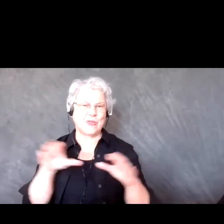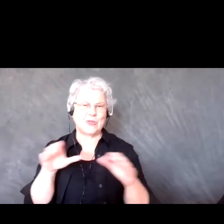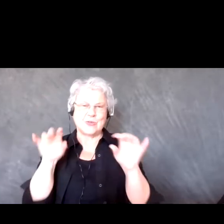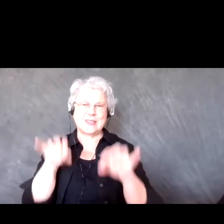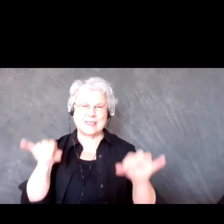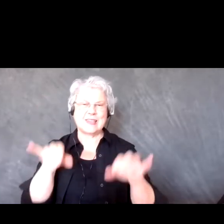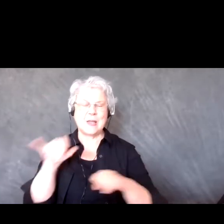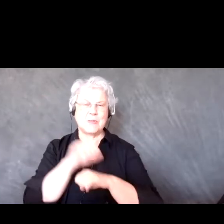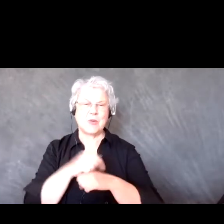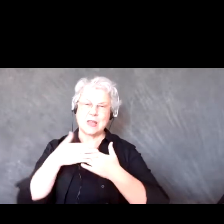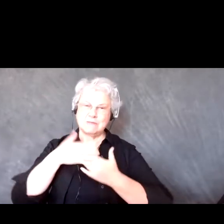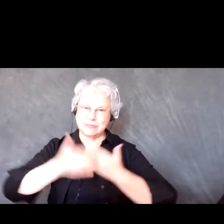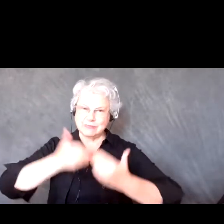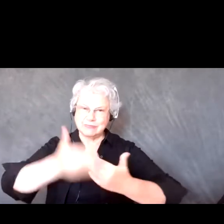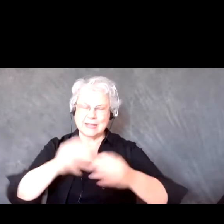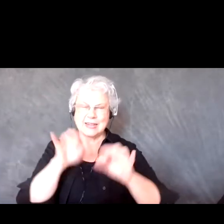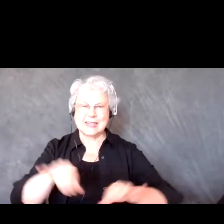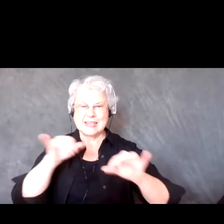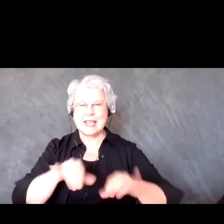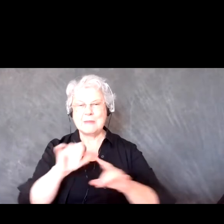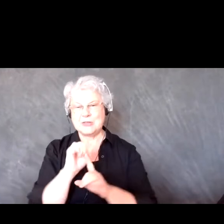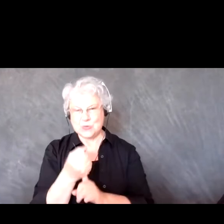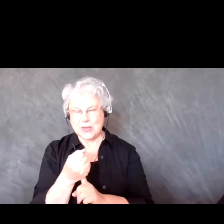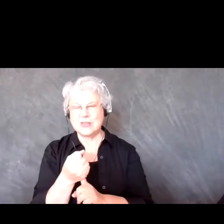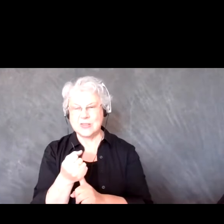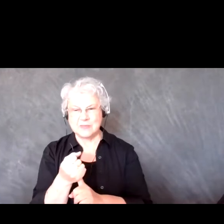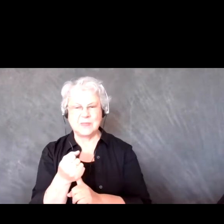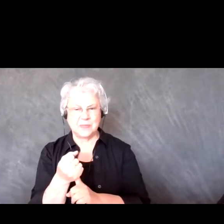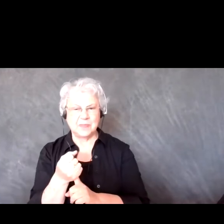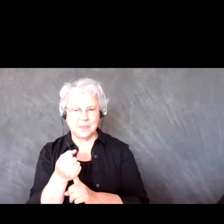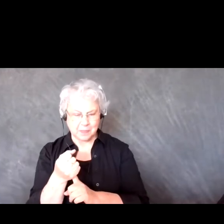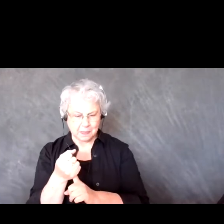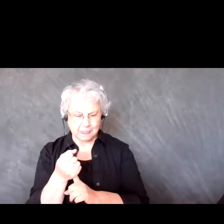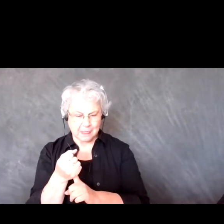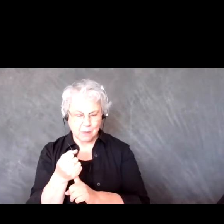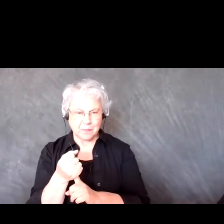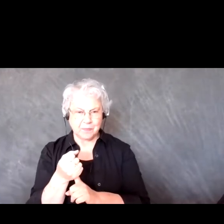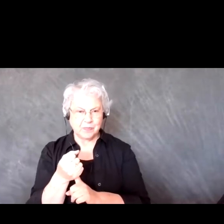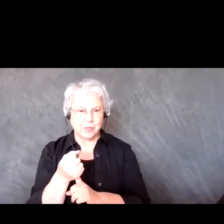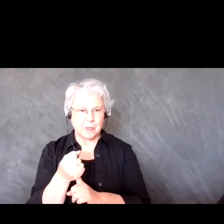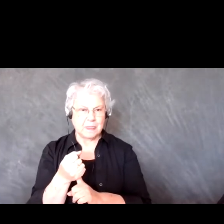moving forward in the same position. I'm not trying to gather any information or anything.